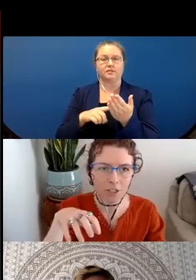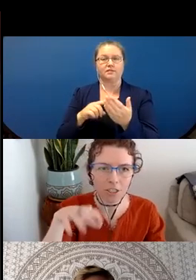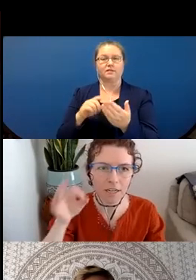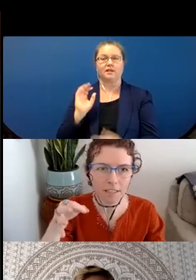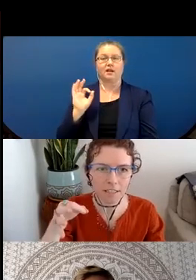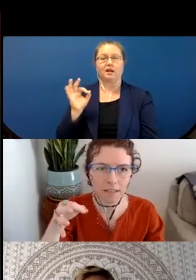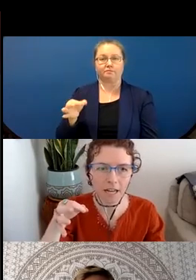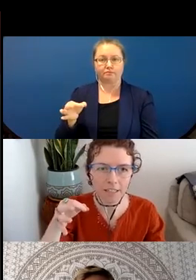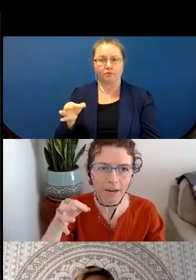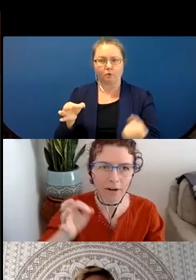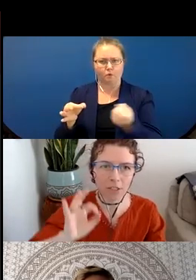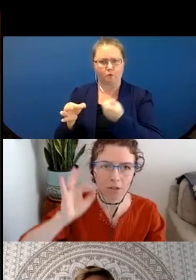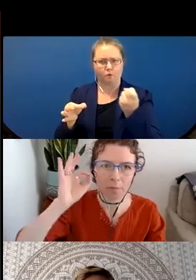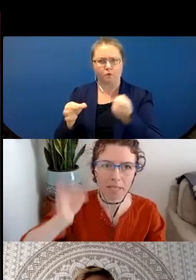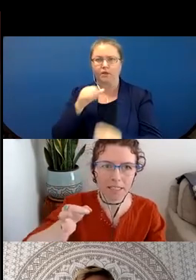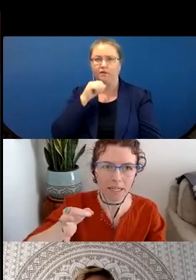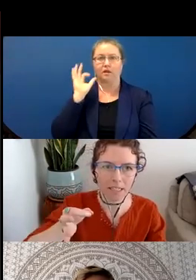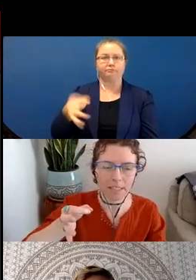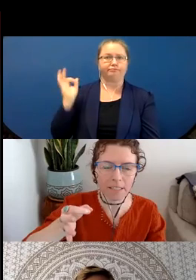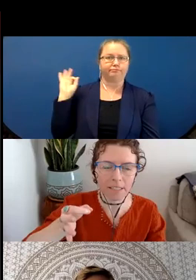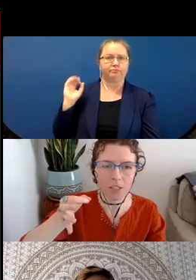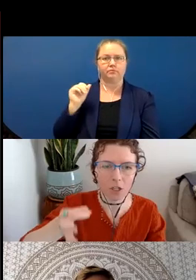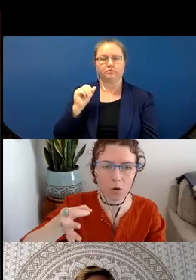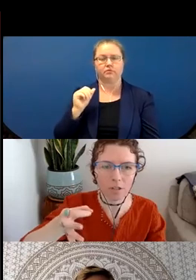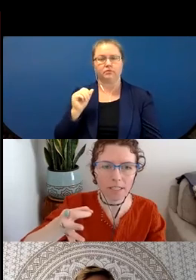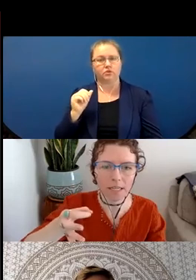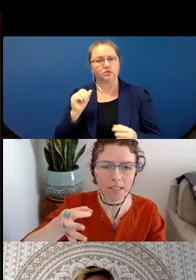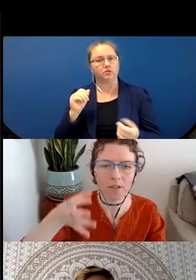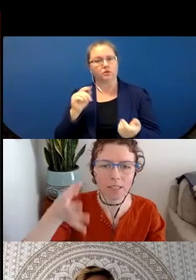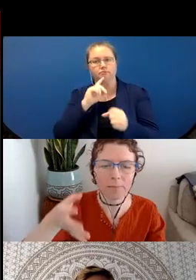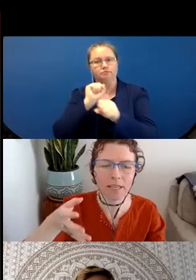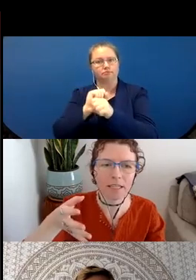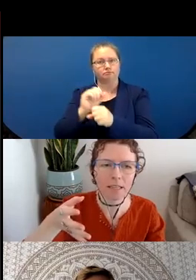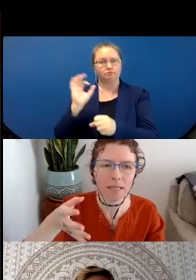does the classifier, right, so she places it in space and she holds it. So that's basically